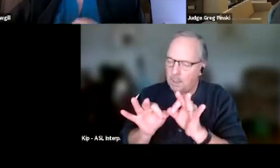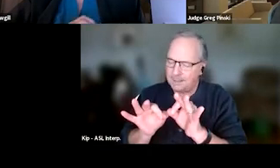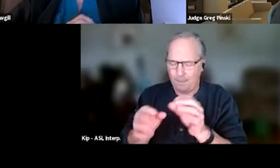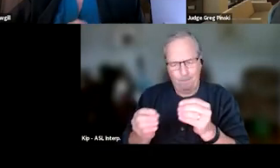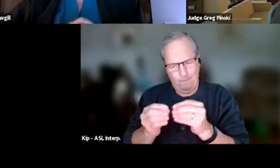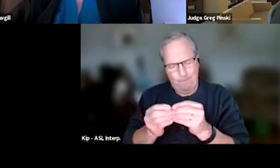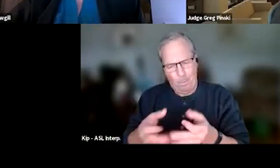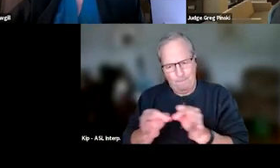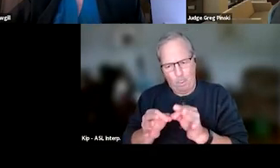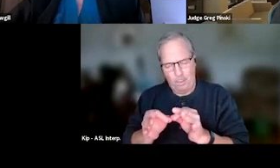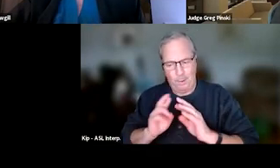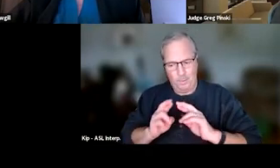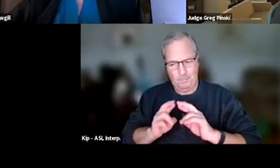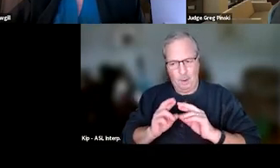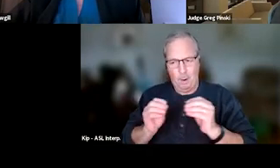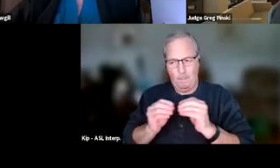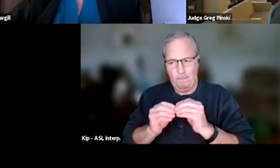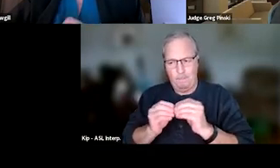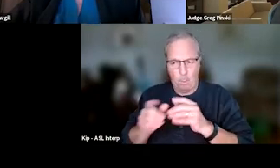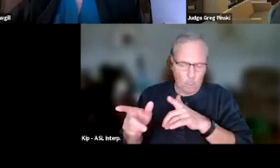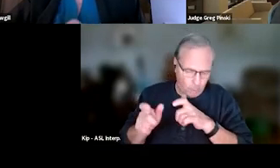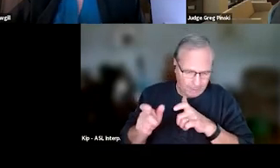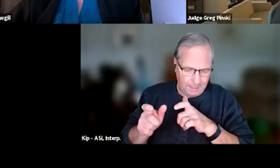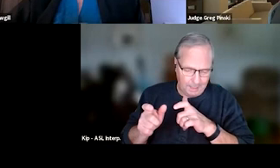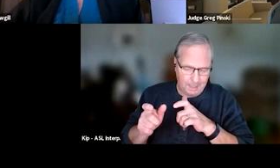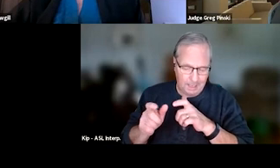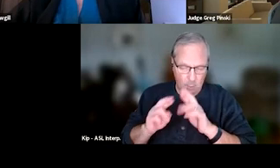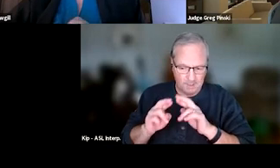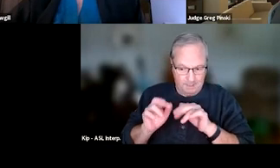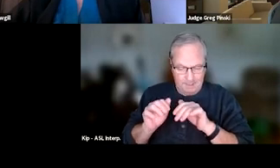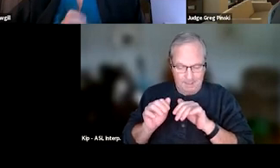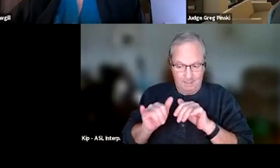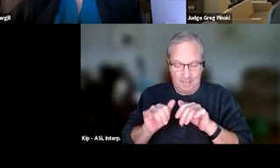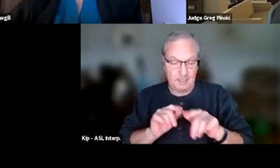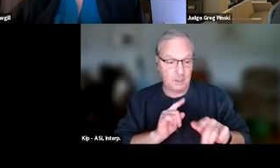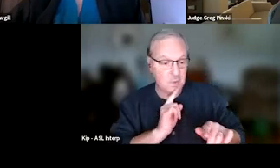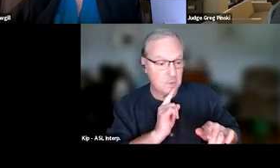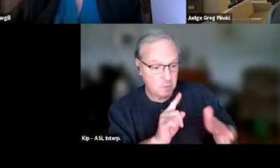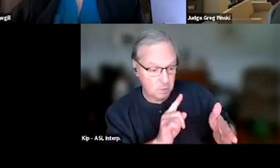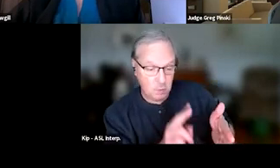The responses has to be much more quick over that than an actual use because we have to have them going to treatment.